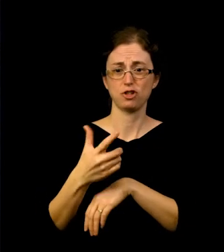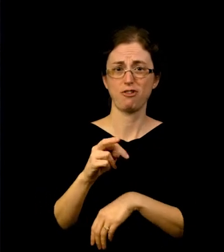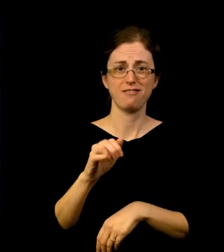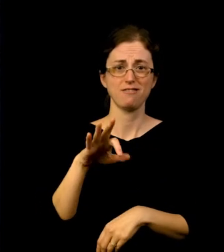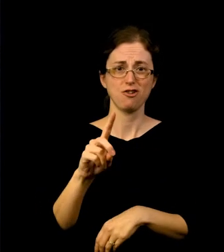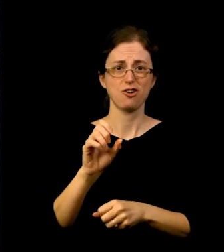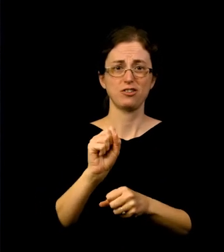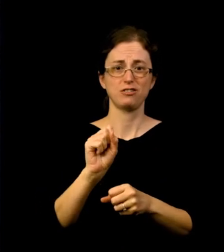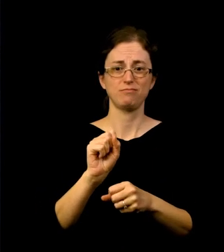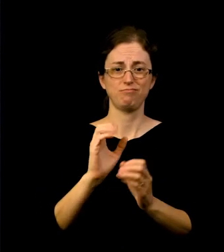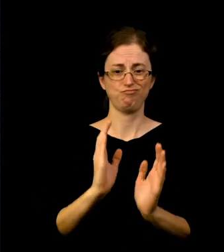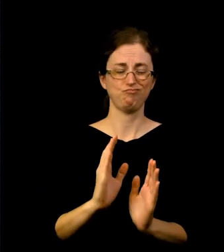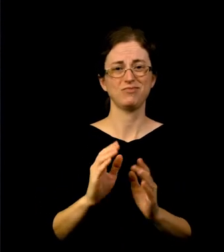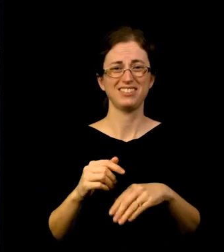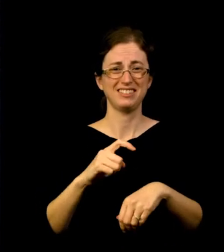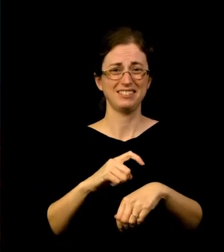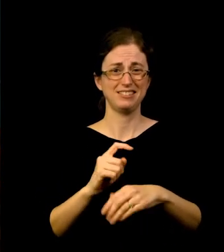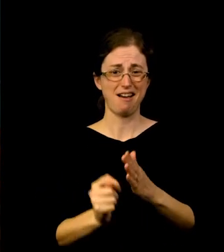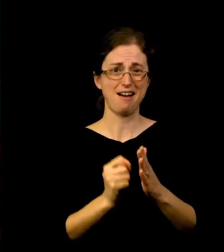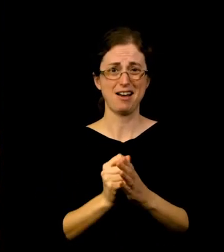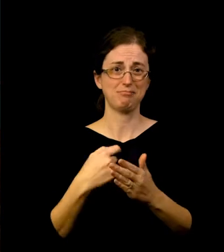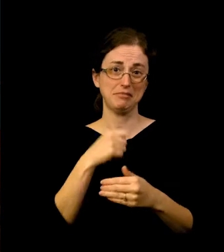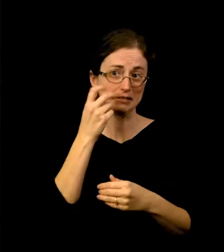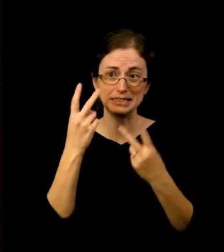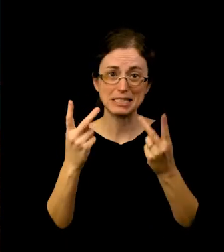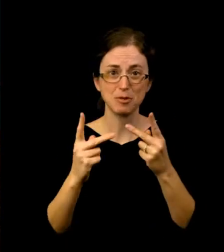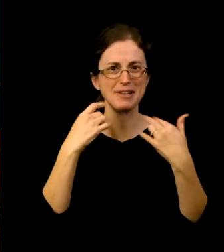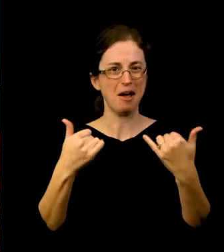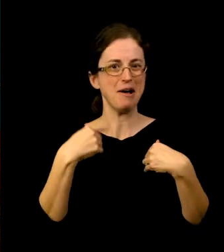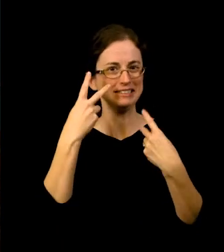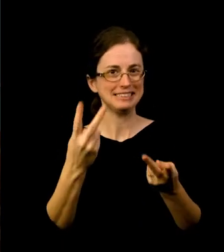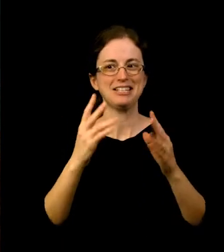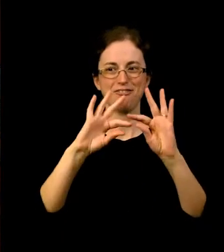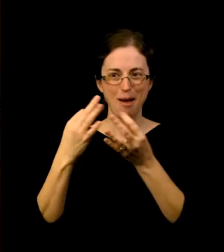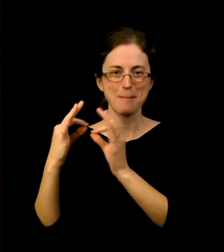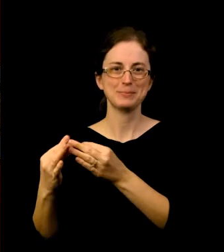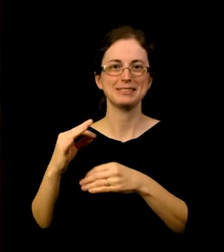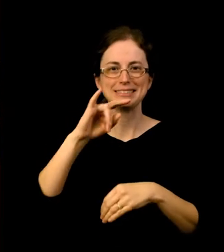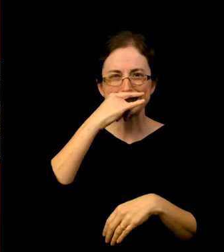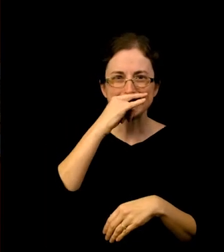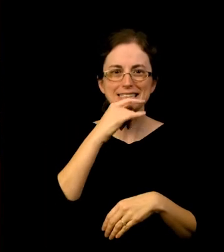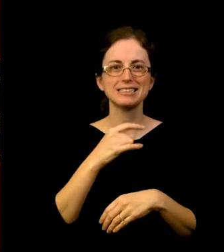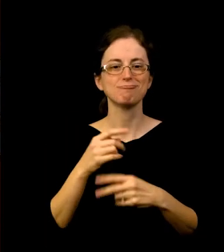I'm actually get in to see families come out. I can see groups of kids, I can see couples going through the Museum.